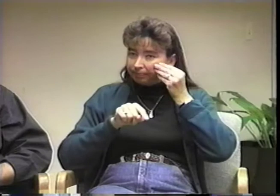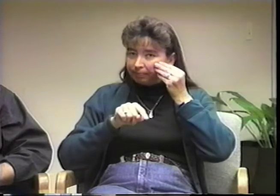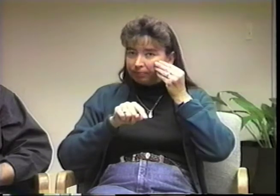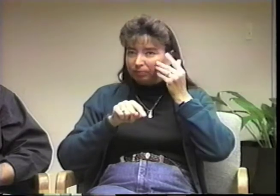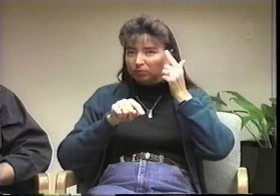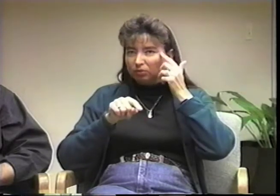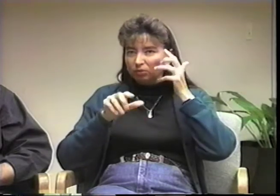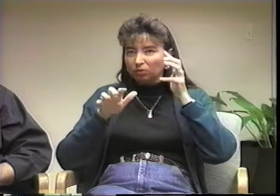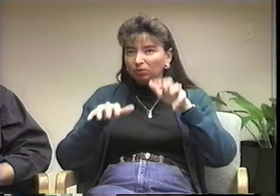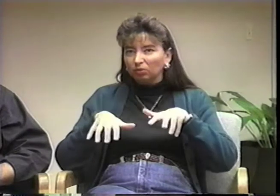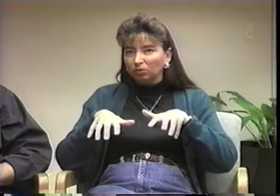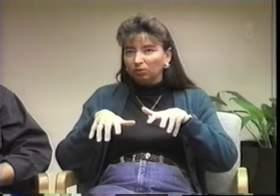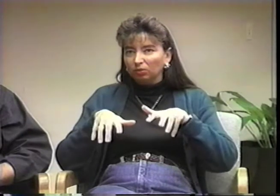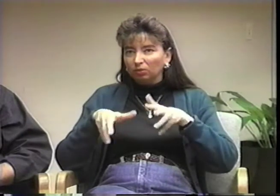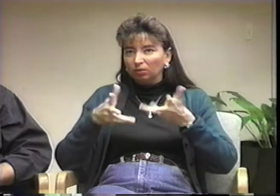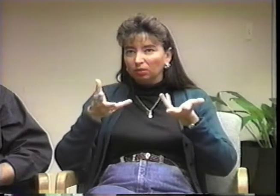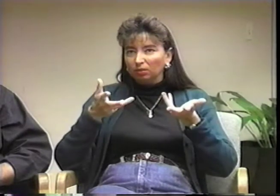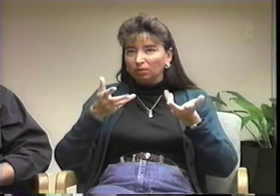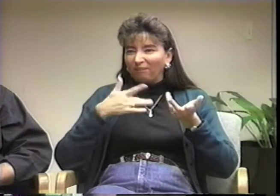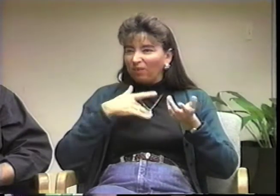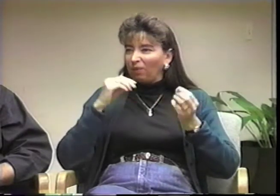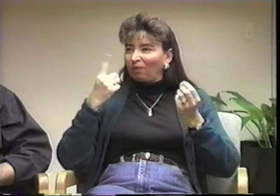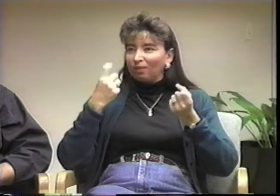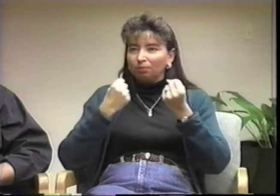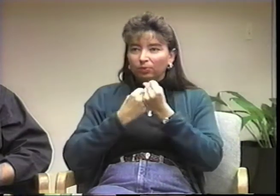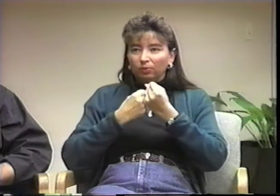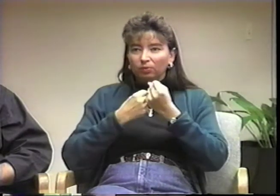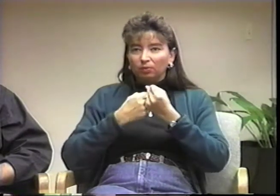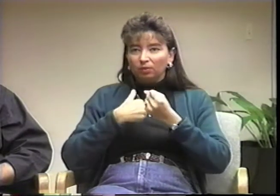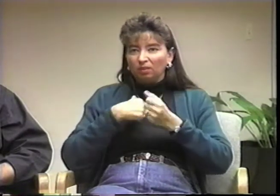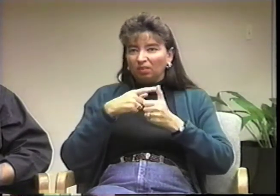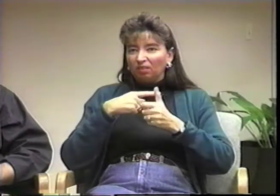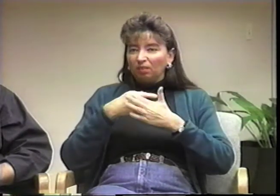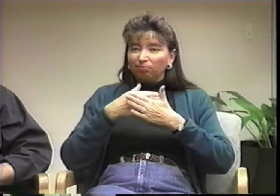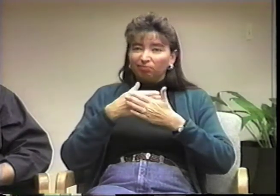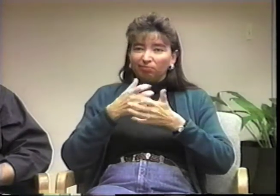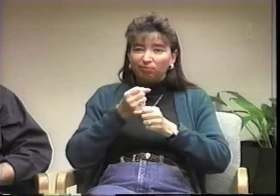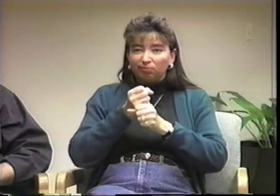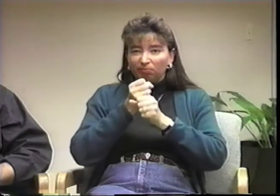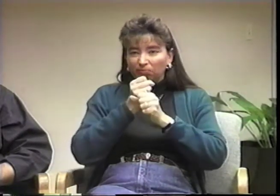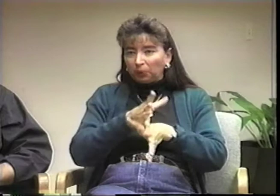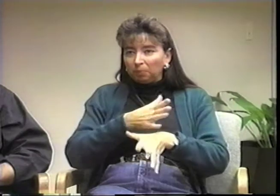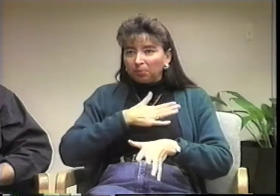I really felt alone and that I had no support.